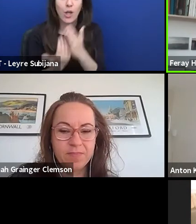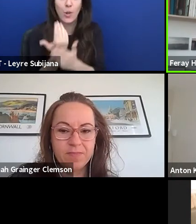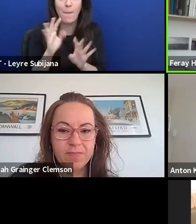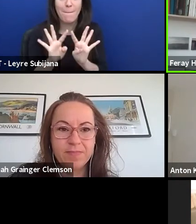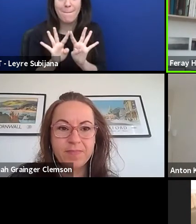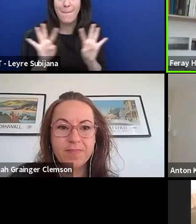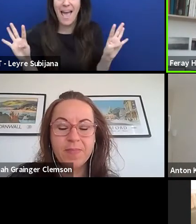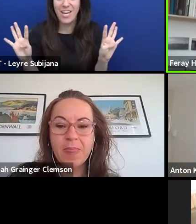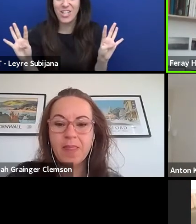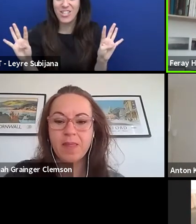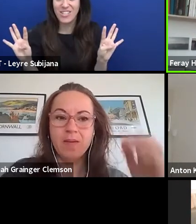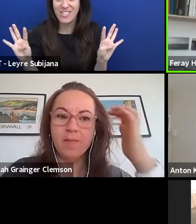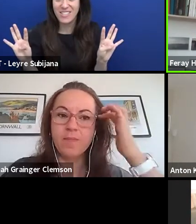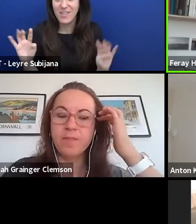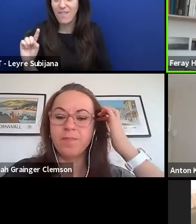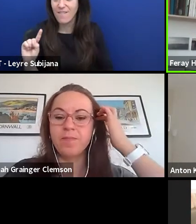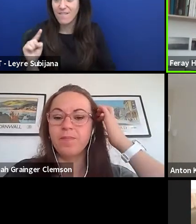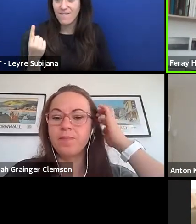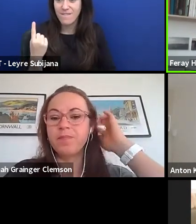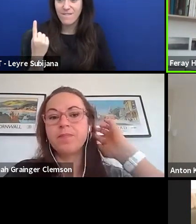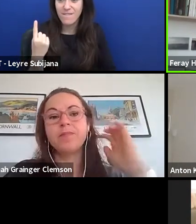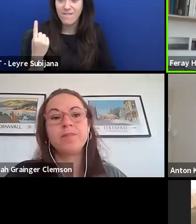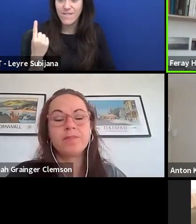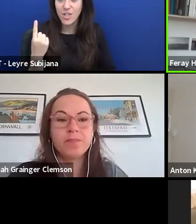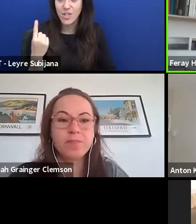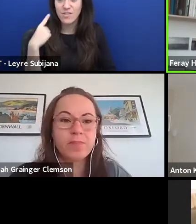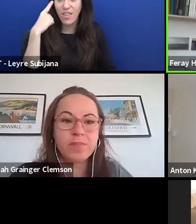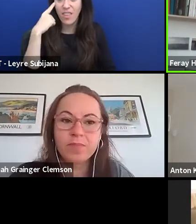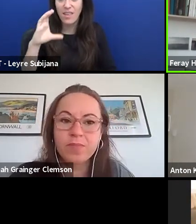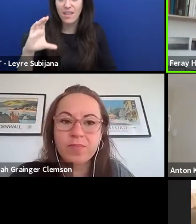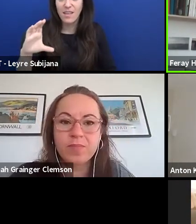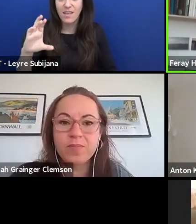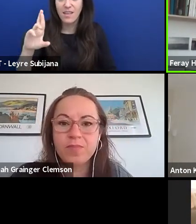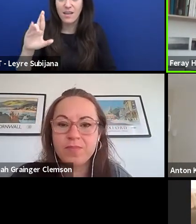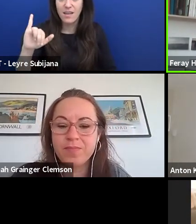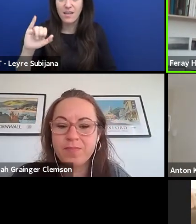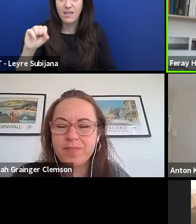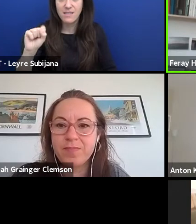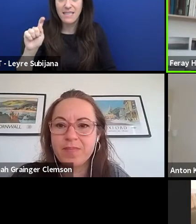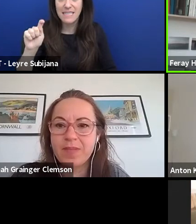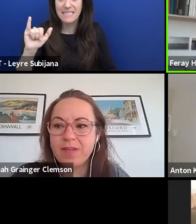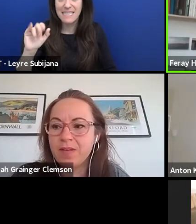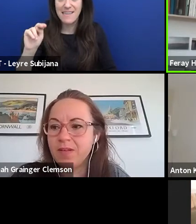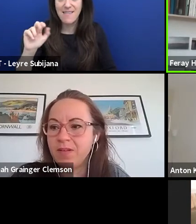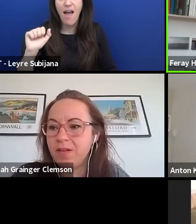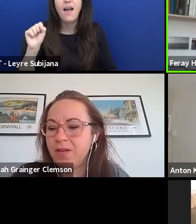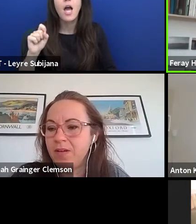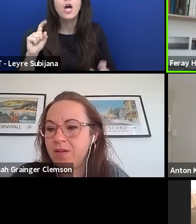and starting with Cristina. So, everybody can give a short input, I think.